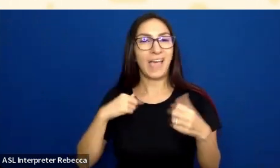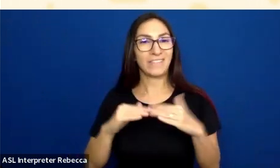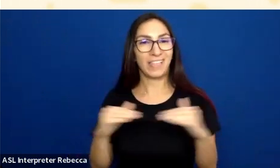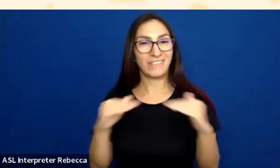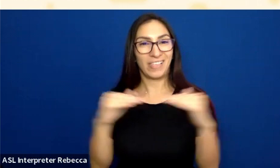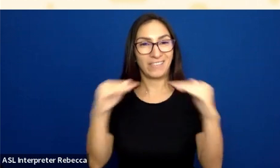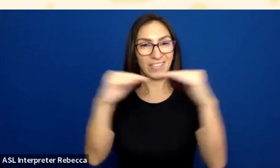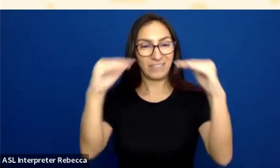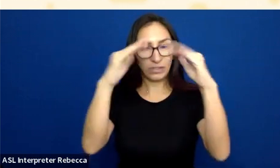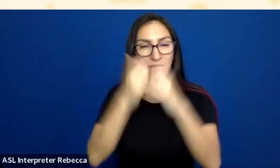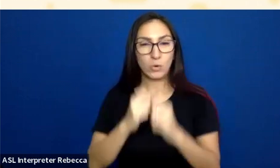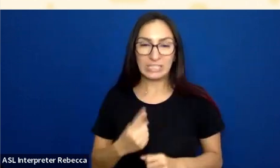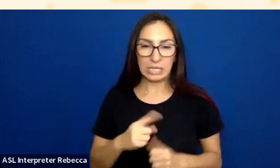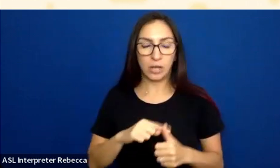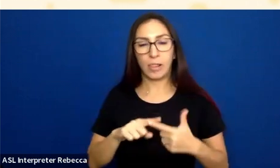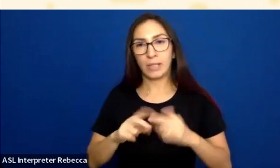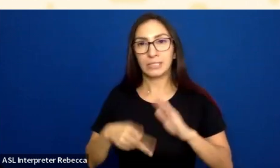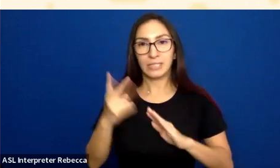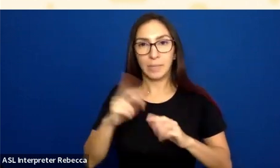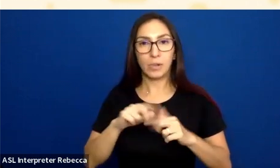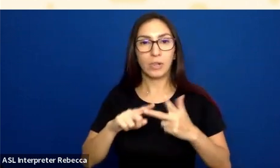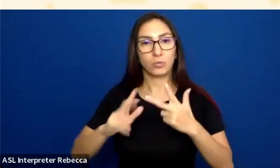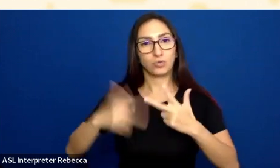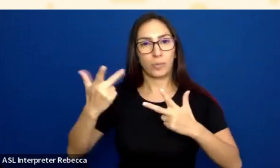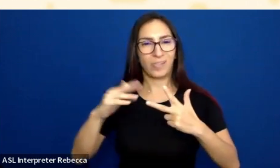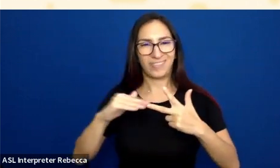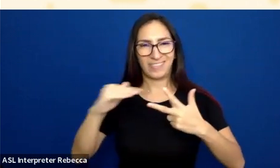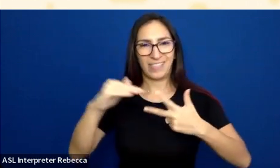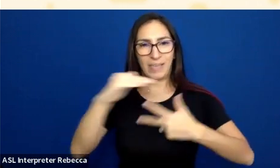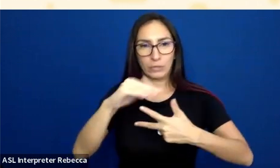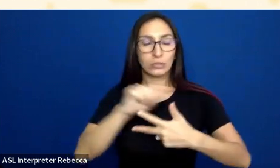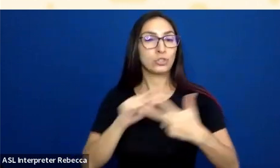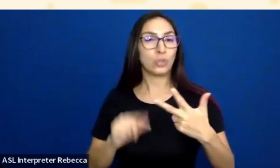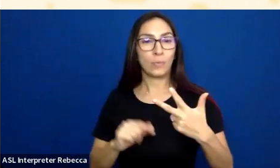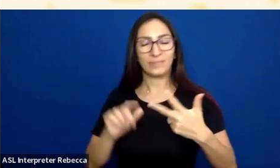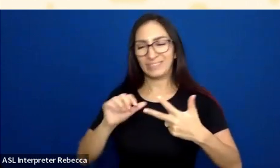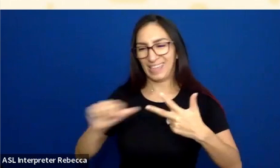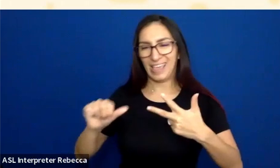of single, double, or triple A assigned to them. So this first one with minimum contrast is a level double-A requirement.